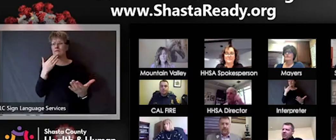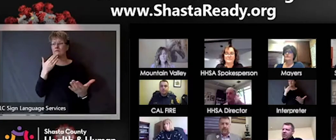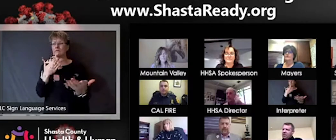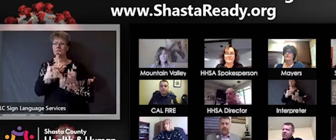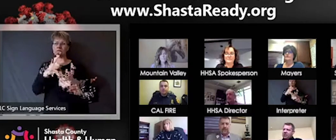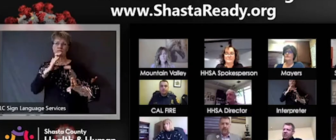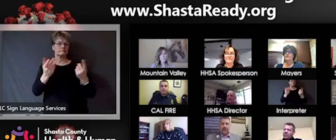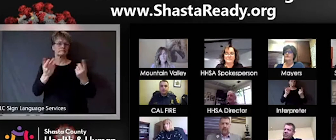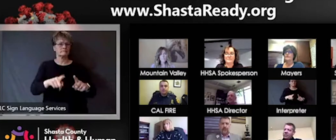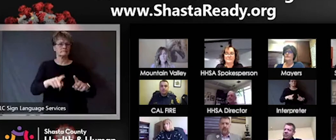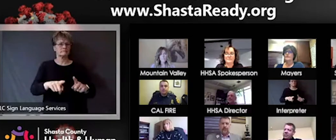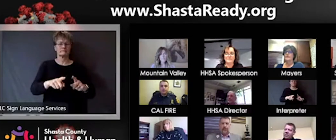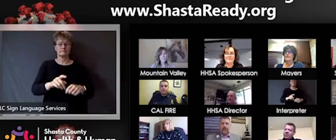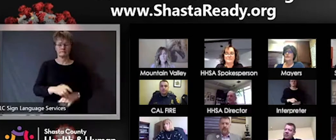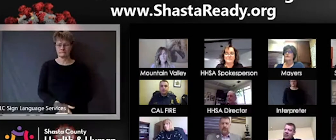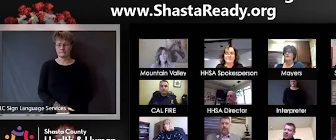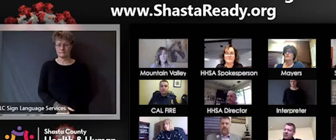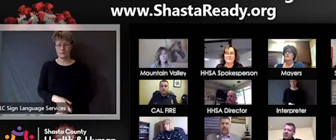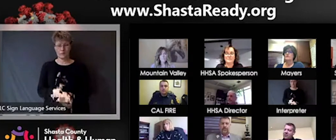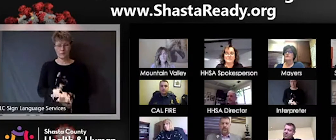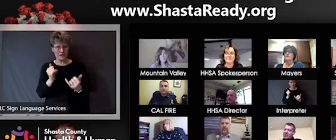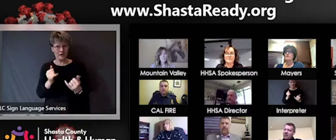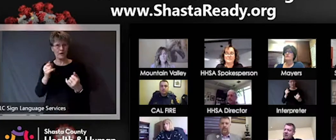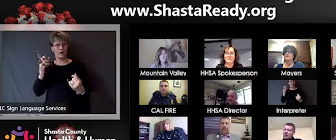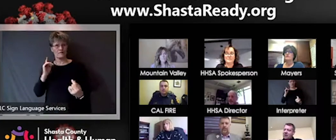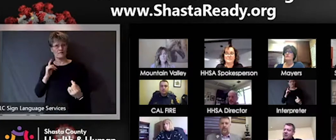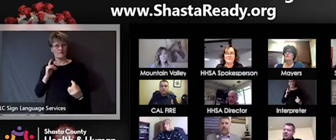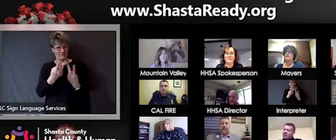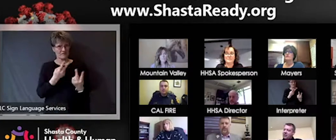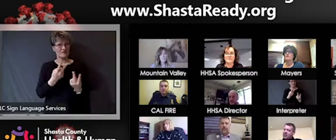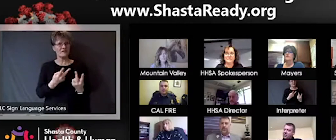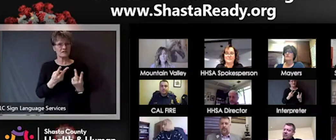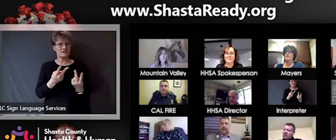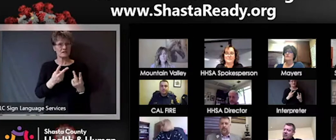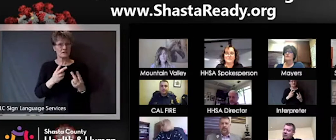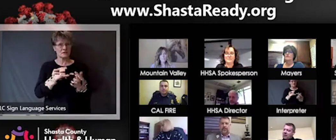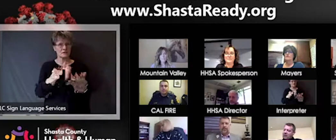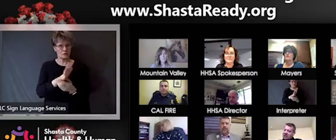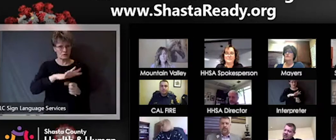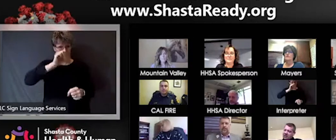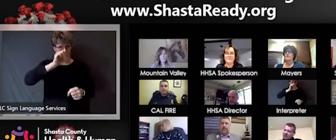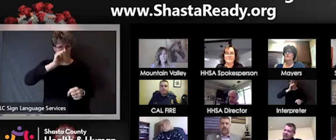facility and talk to some folks out there yesterday. As Chief Gouvea and our